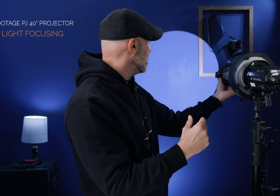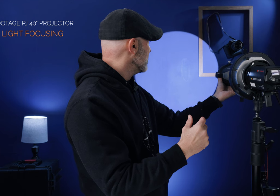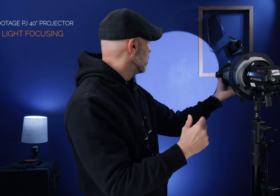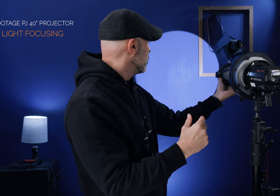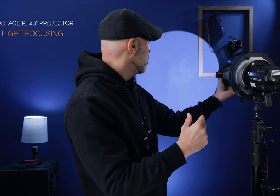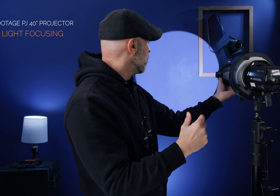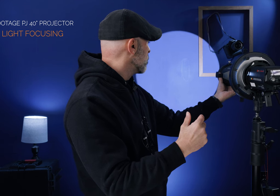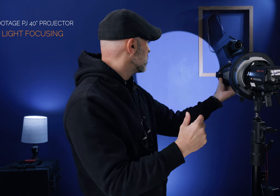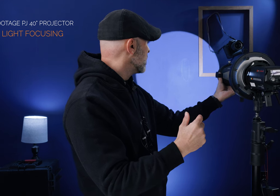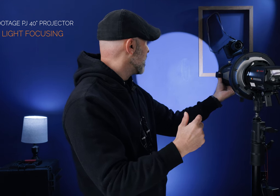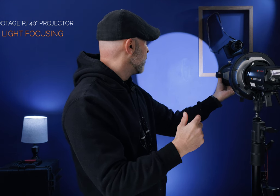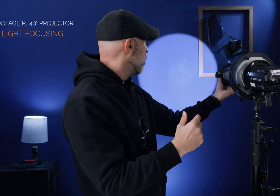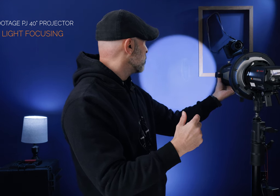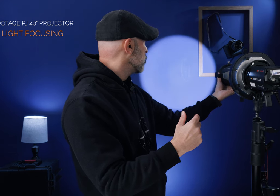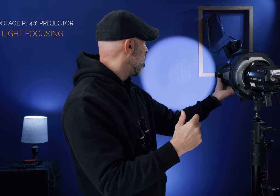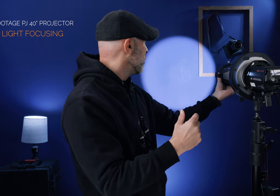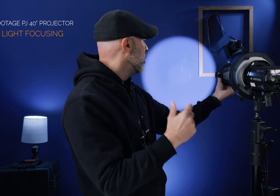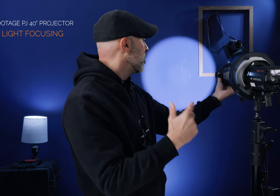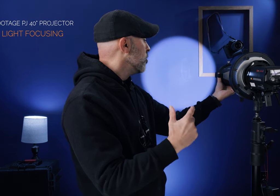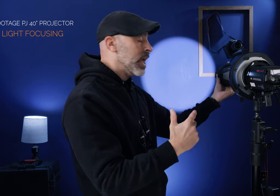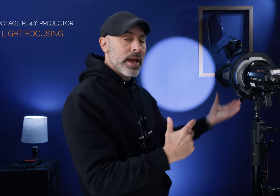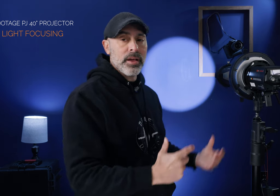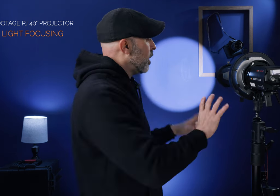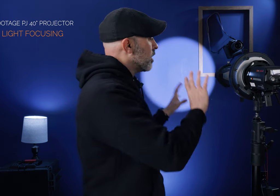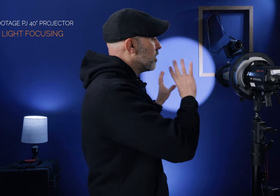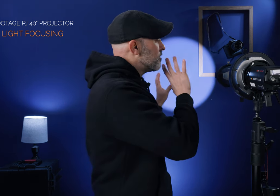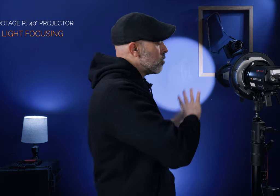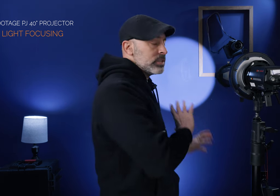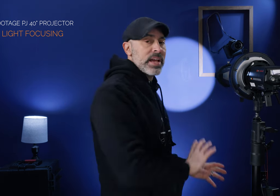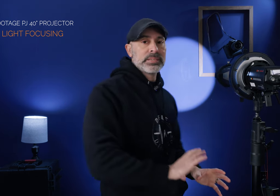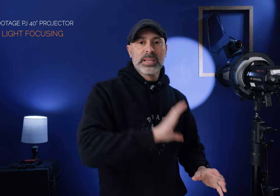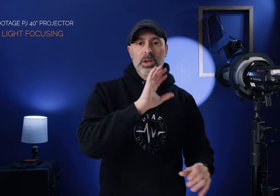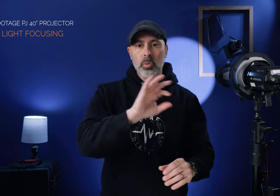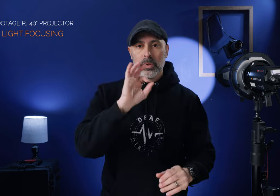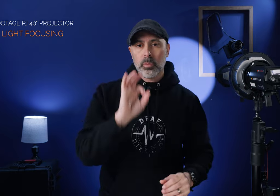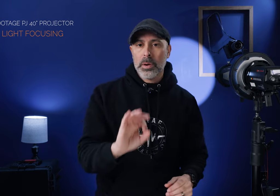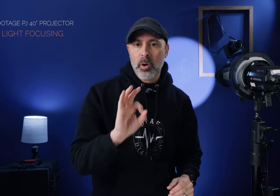this you can focus it tight if you want it soft you can but the focusing aspect is only one part